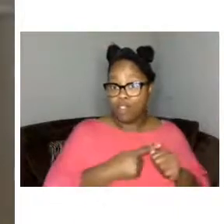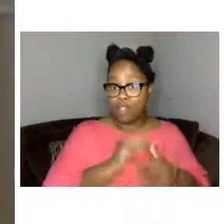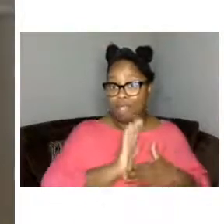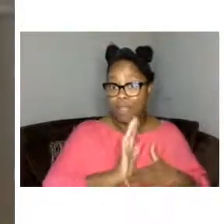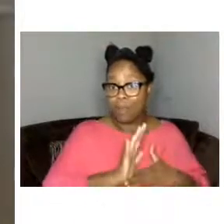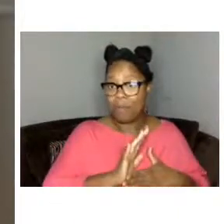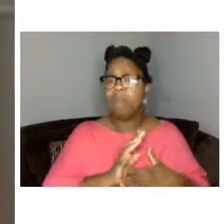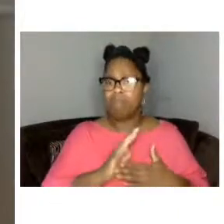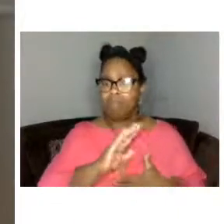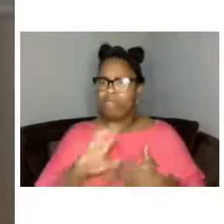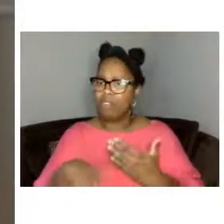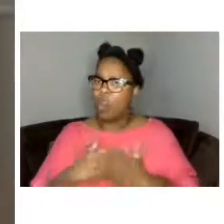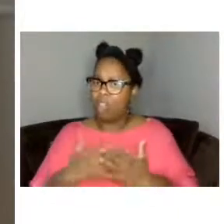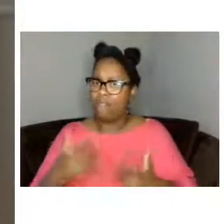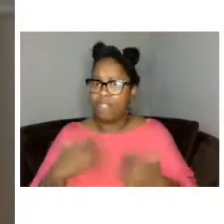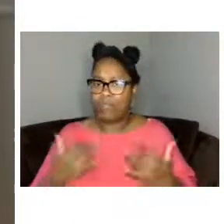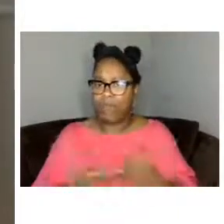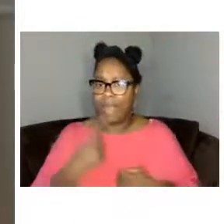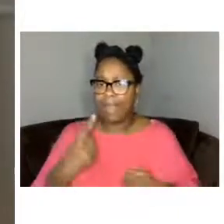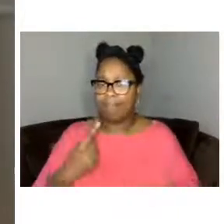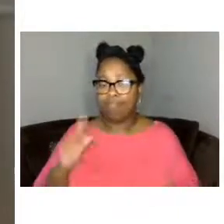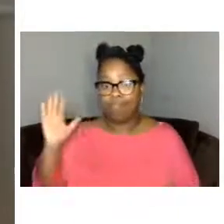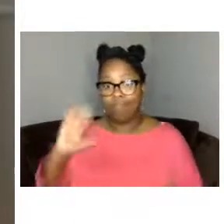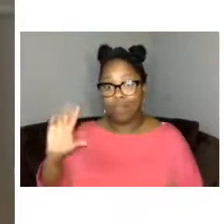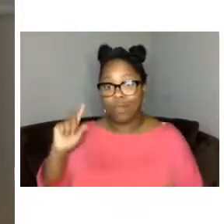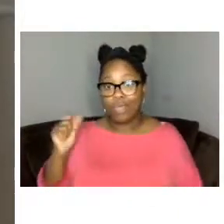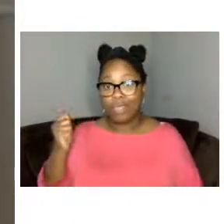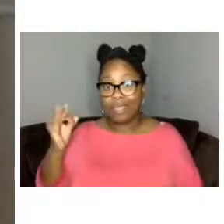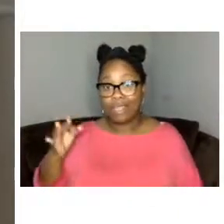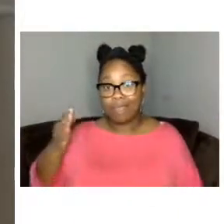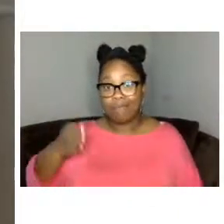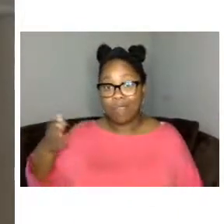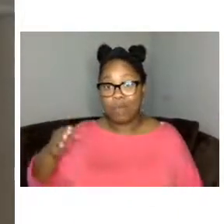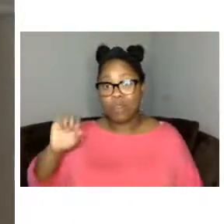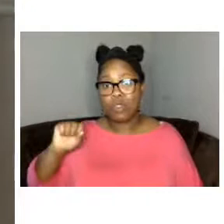back in 2019 when once again baltimore's squeegee workers were in the news and